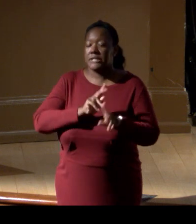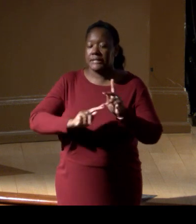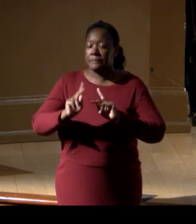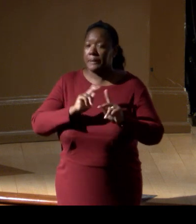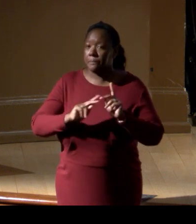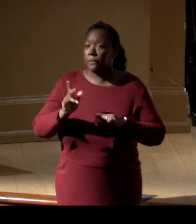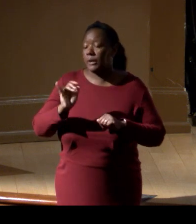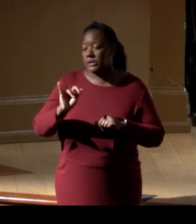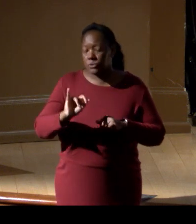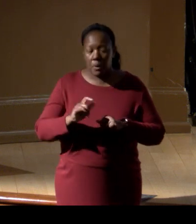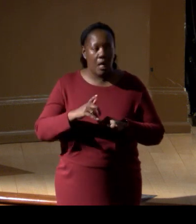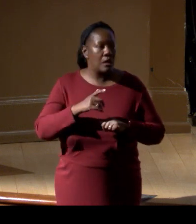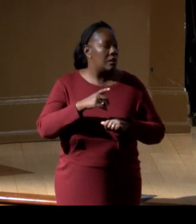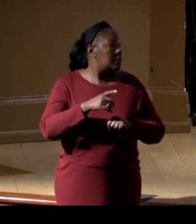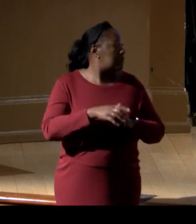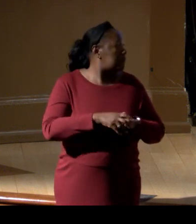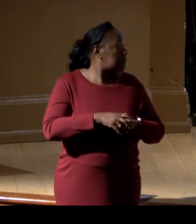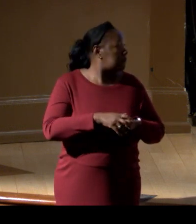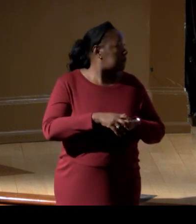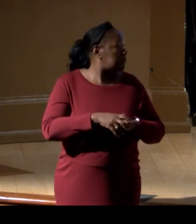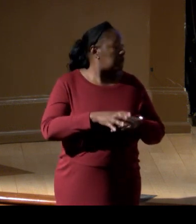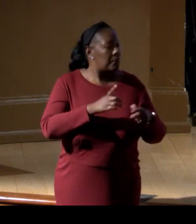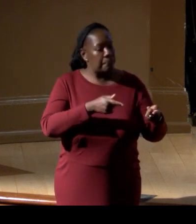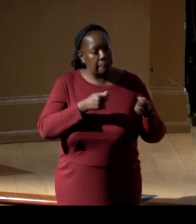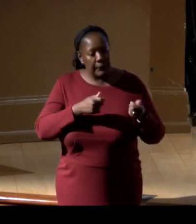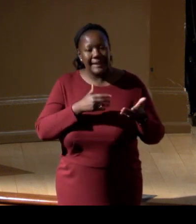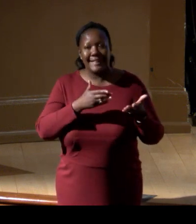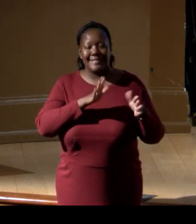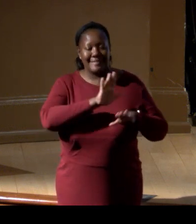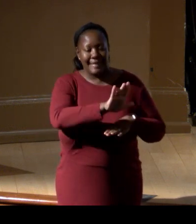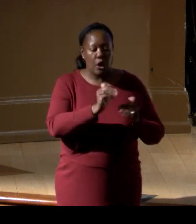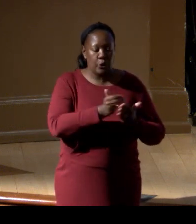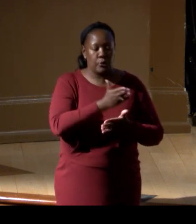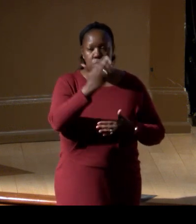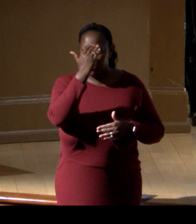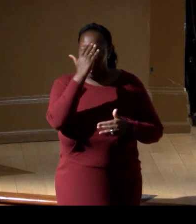and we can bring new knowledge to the table that really we have no other way of getting